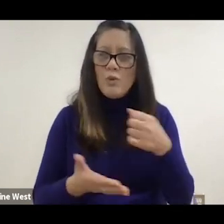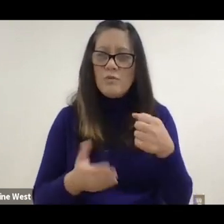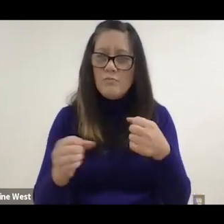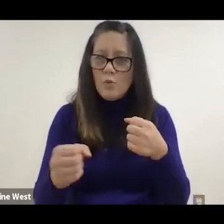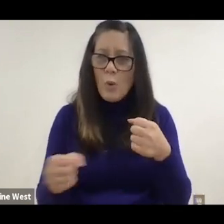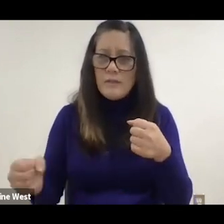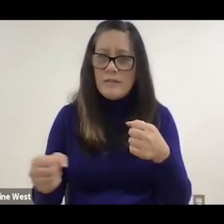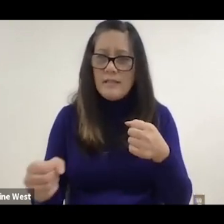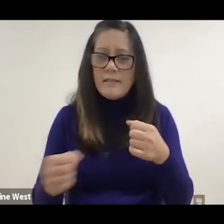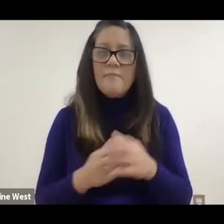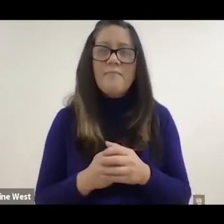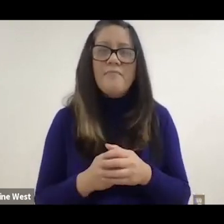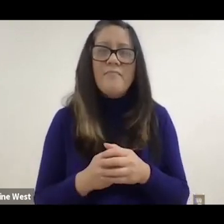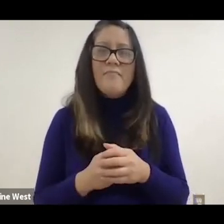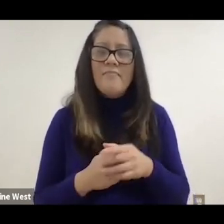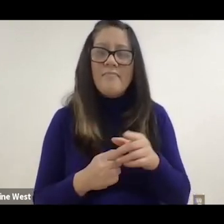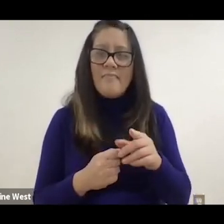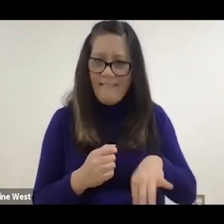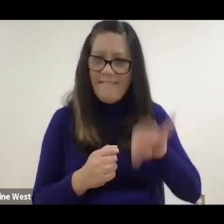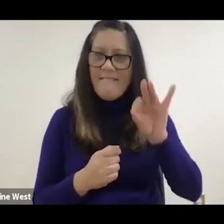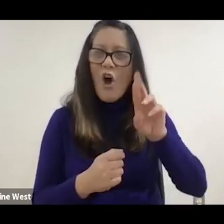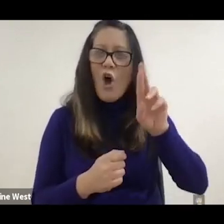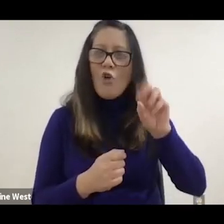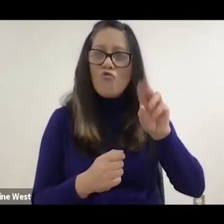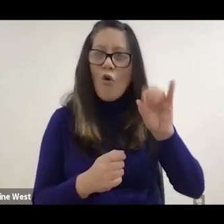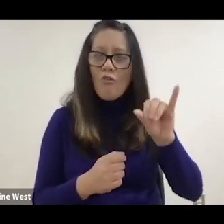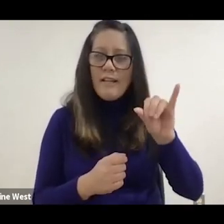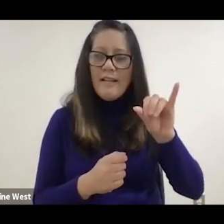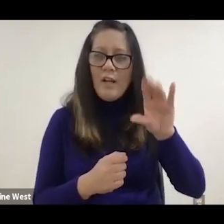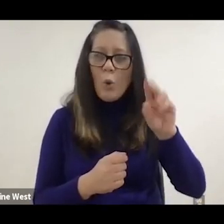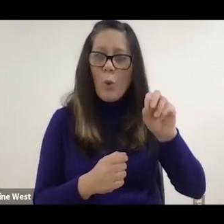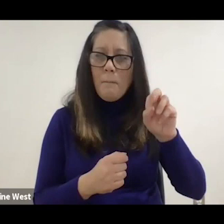work of Doctor Rory Cooper at the University of Pittsburgh School of